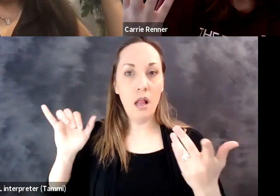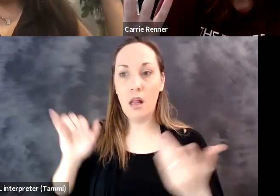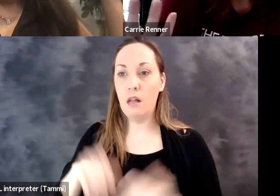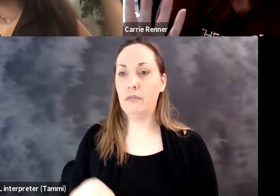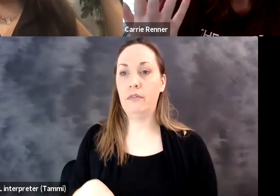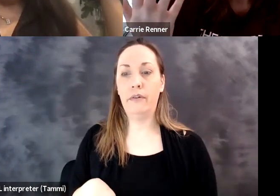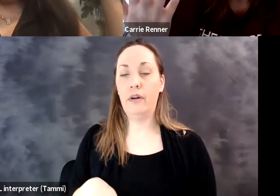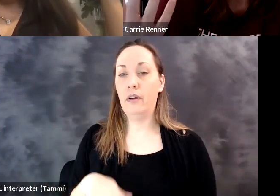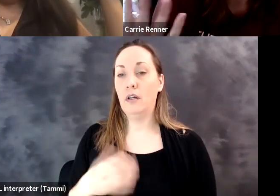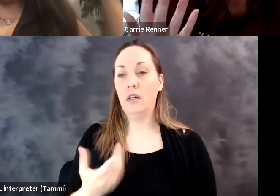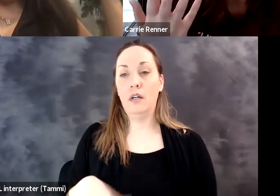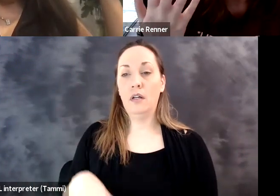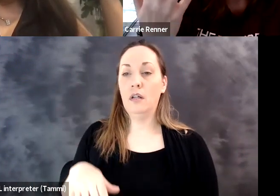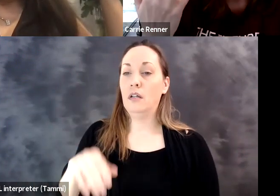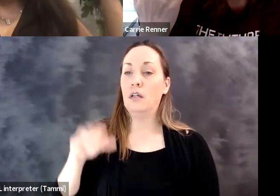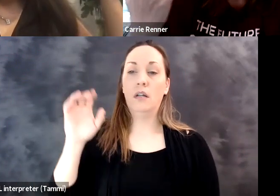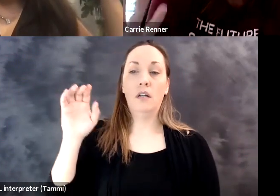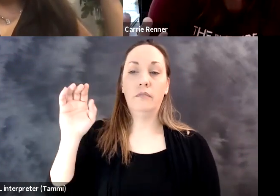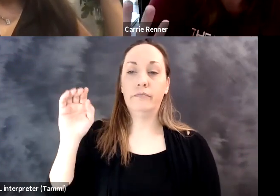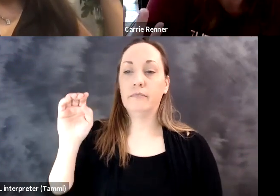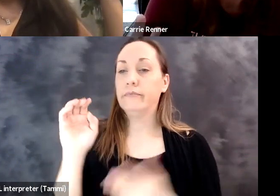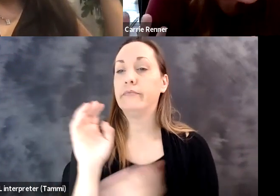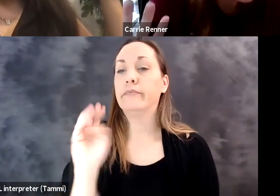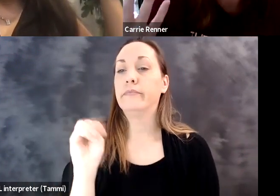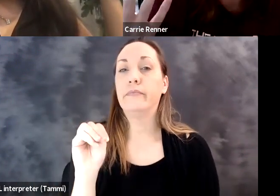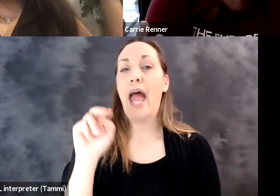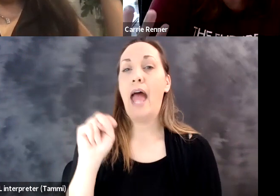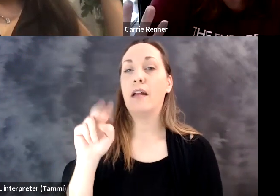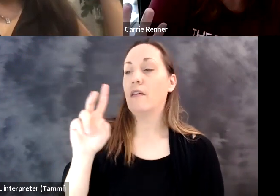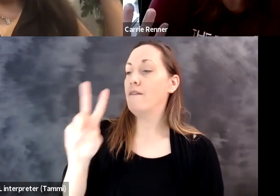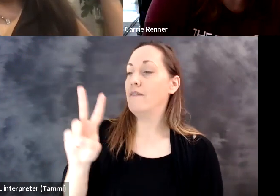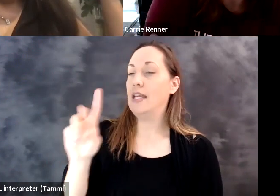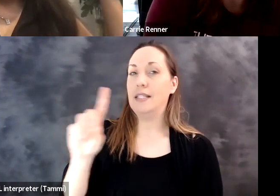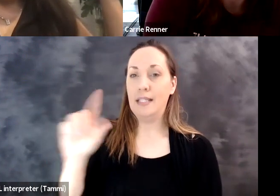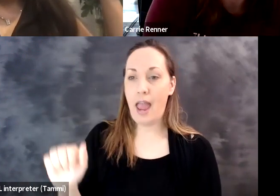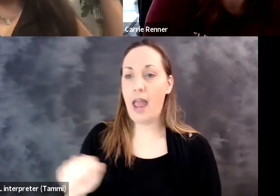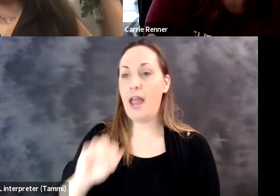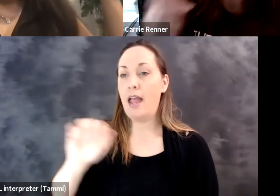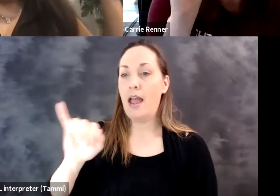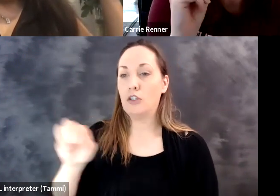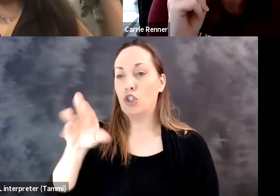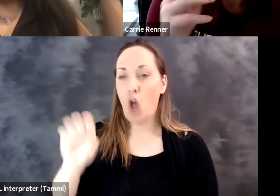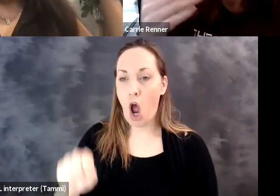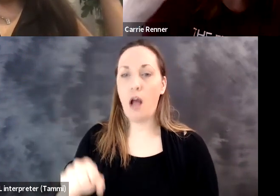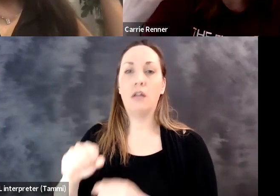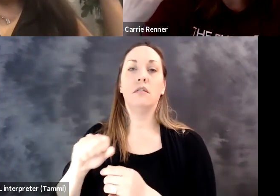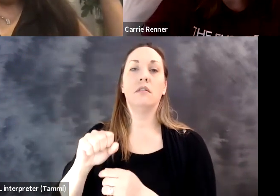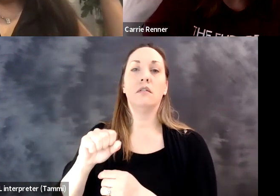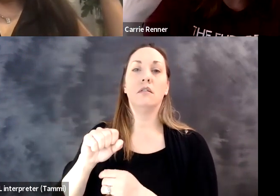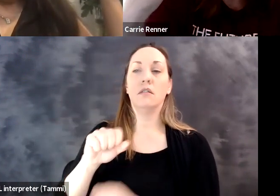that you can build on top of it and this is where you still NVDA, JAWS, zoom